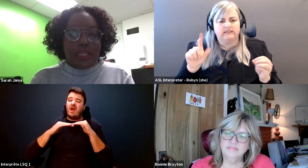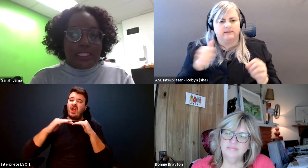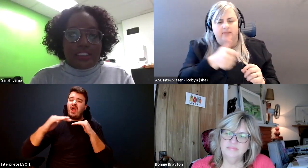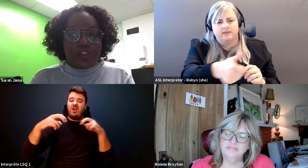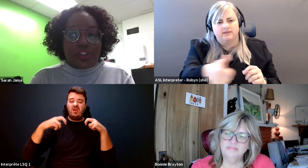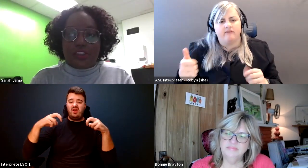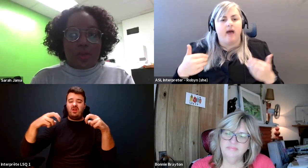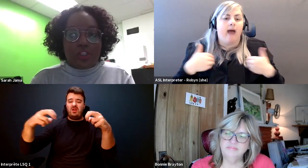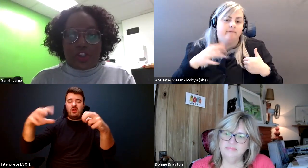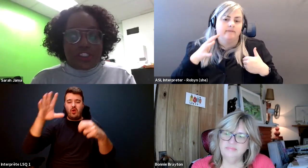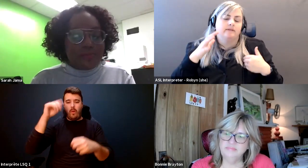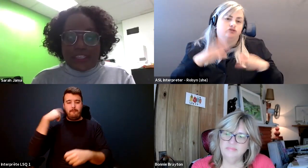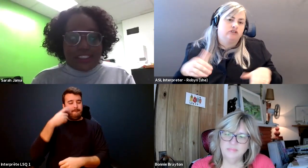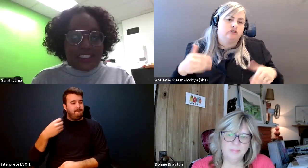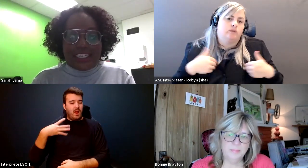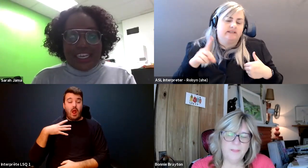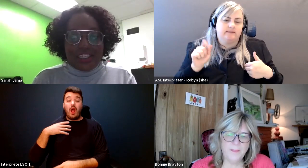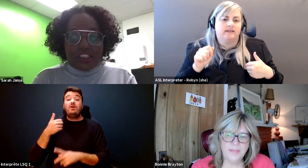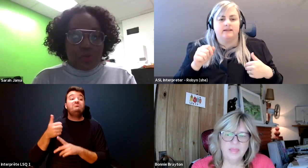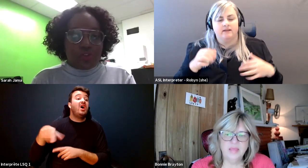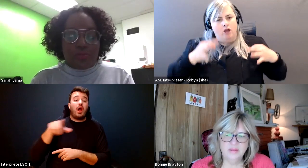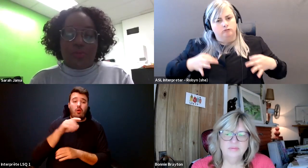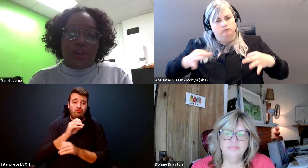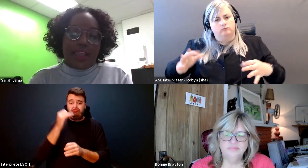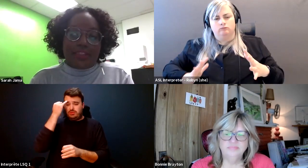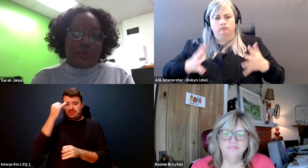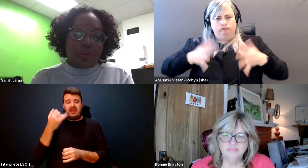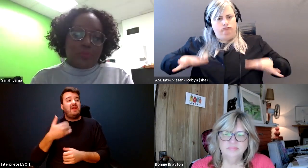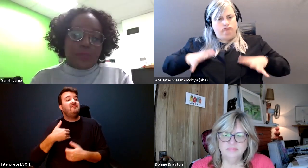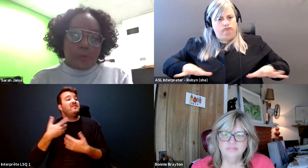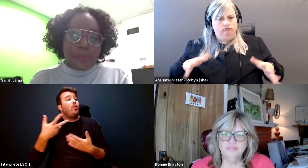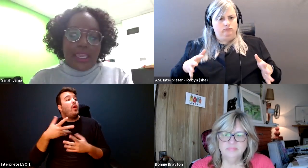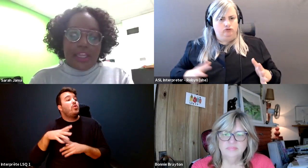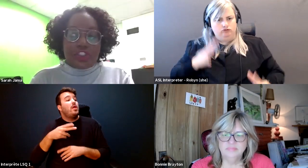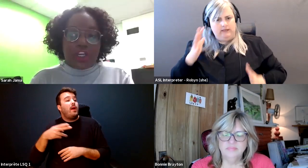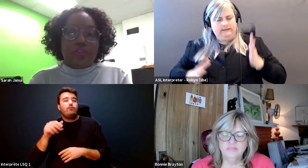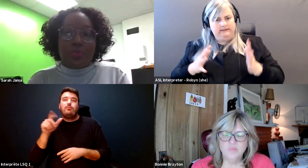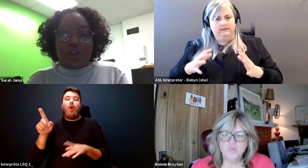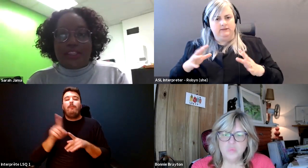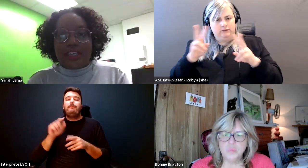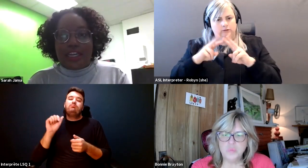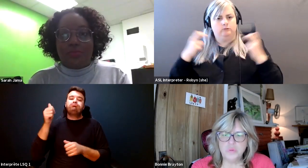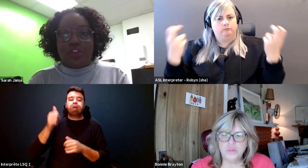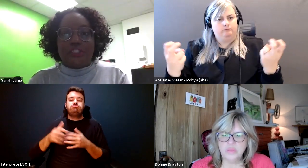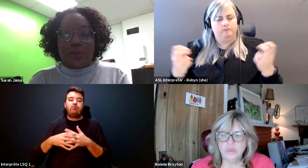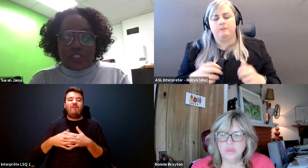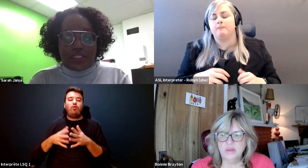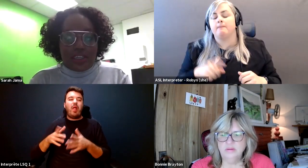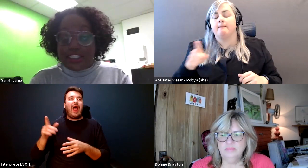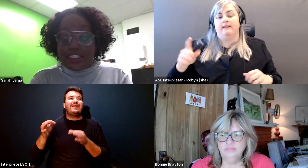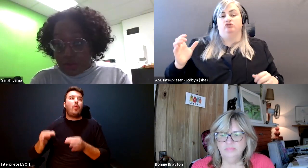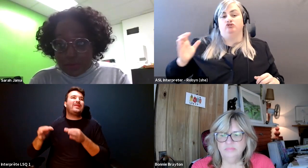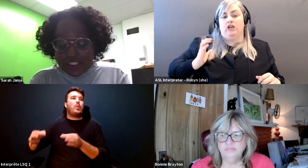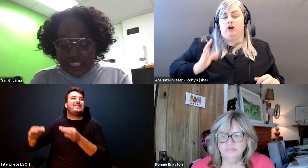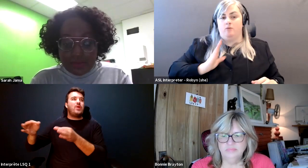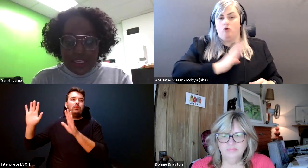Sarah Jama: making decisions and Oliver just a fancy in this boardroom on at this boardroom table and the Chair of the board at the time Crystal and I still remember his name.